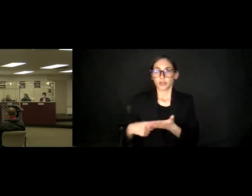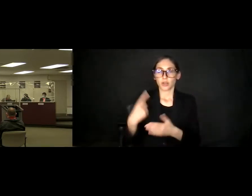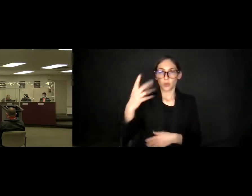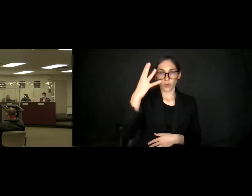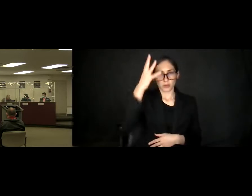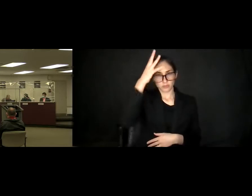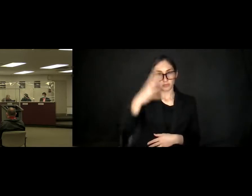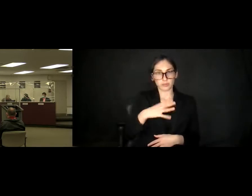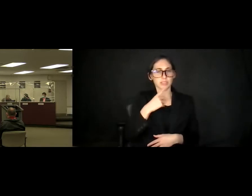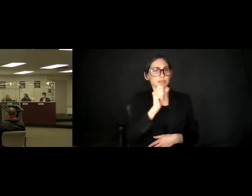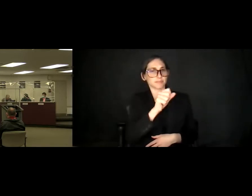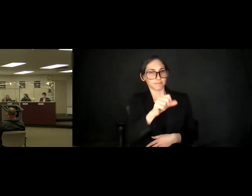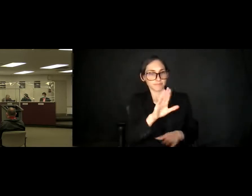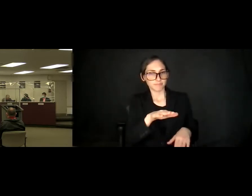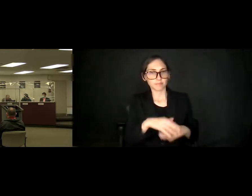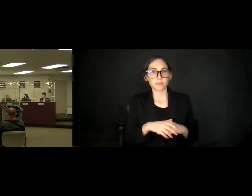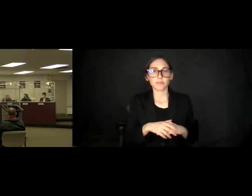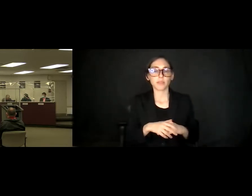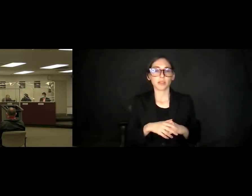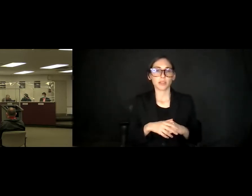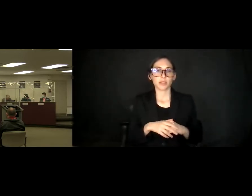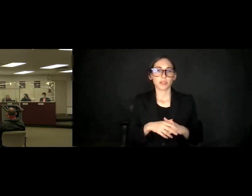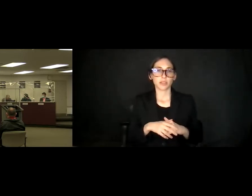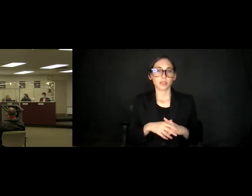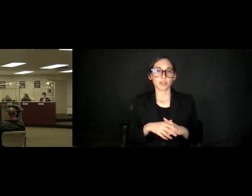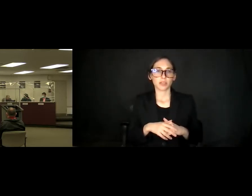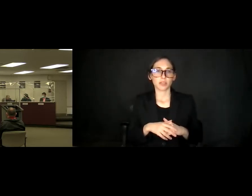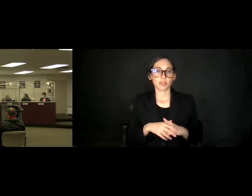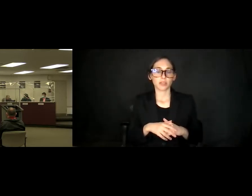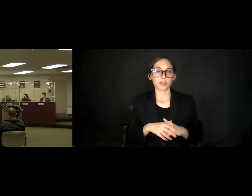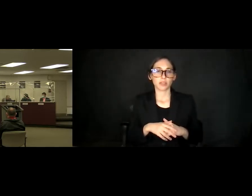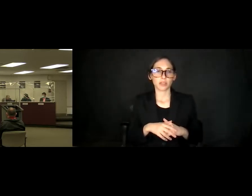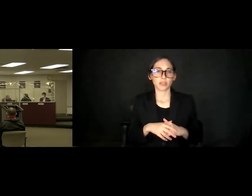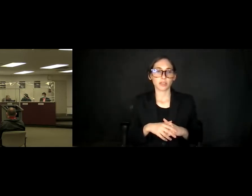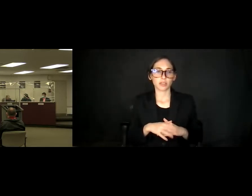Mr. President. Um I'm-I'm checking uh, the next,